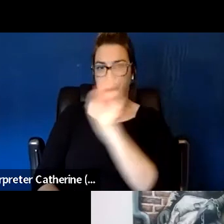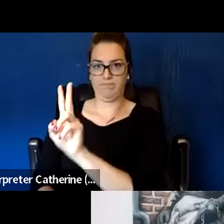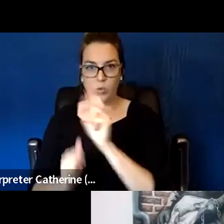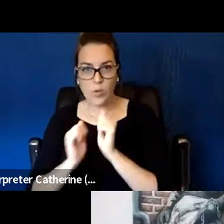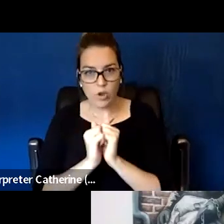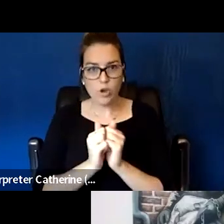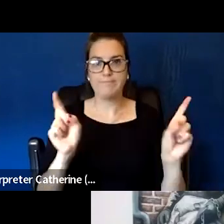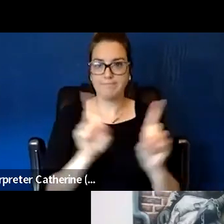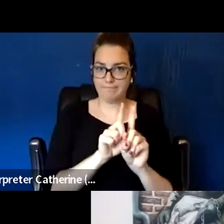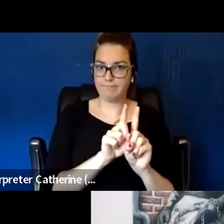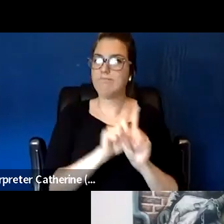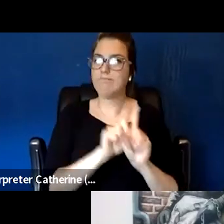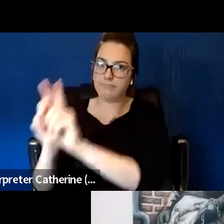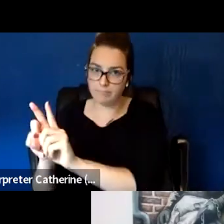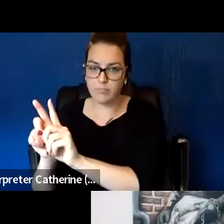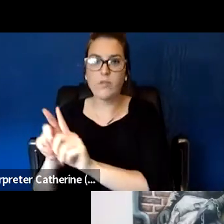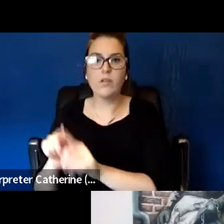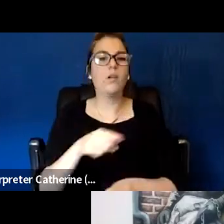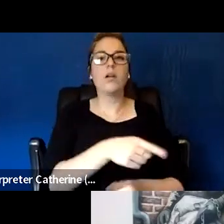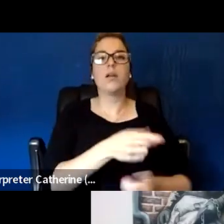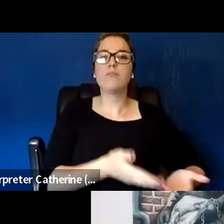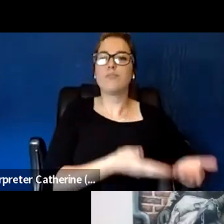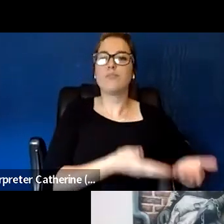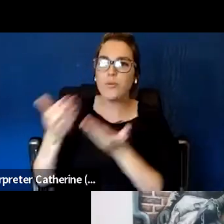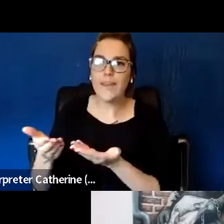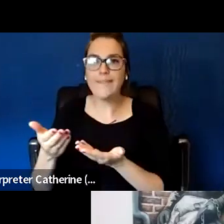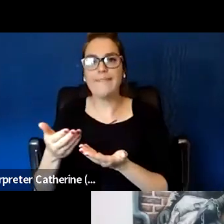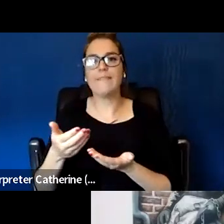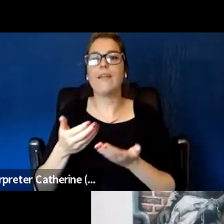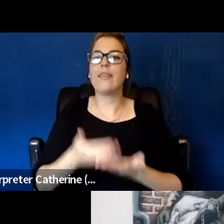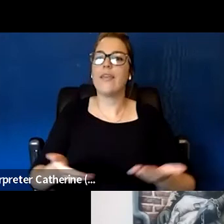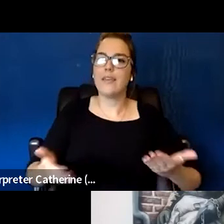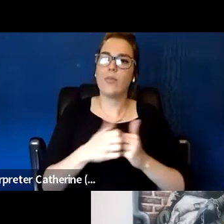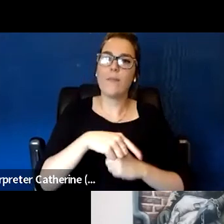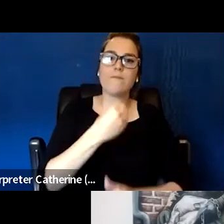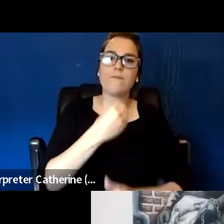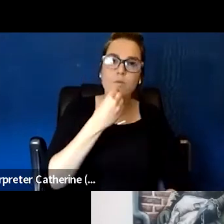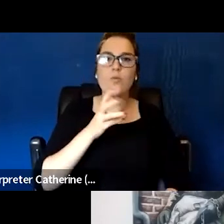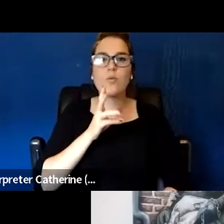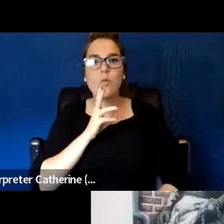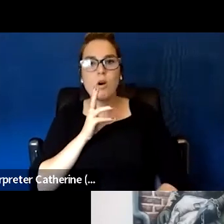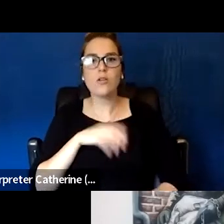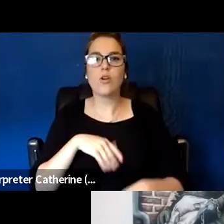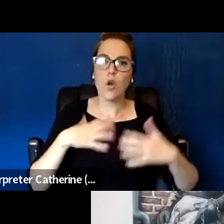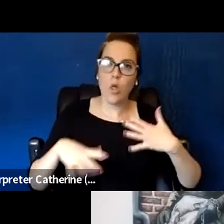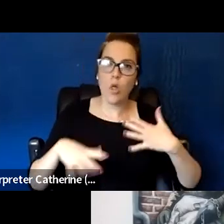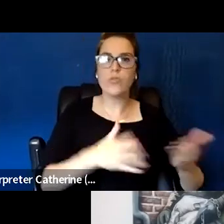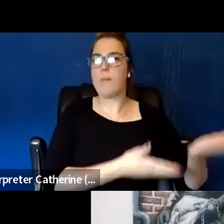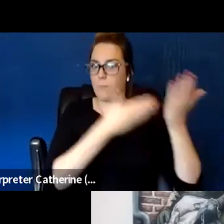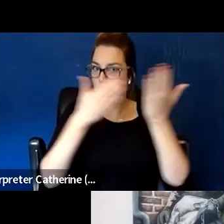that they take things with them to open that engagement. So those are some of the techniques I think that are really important